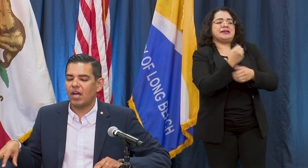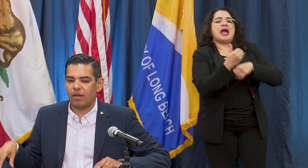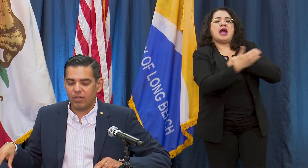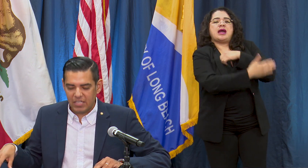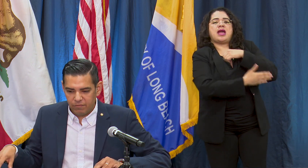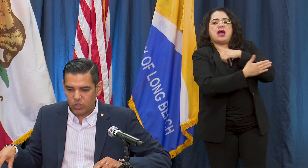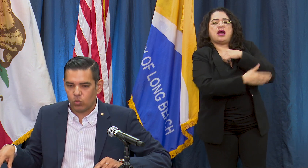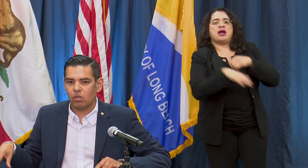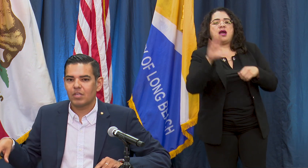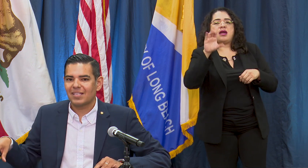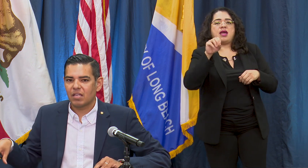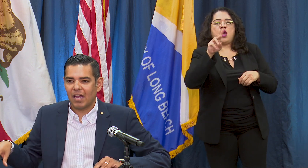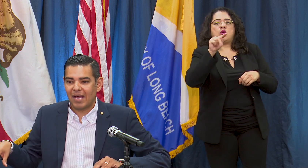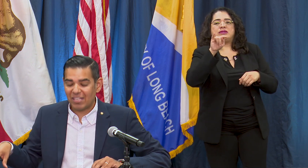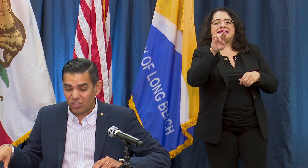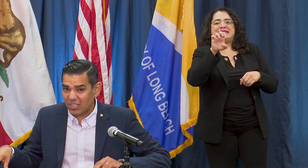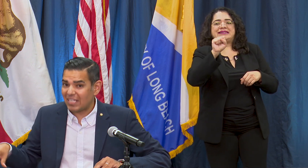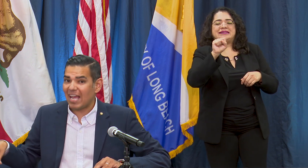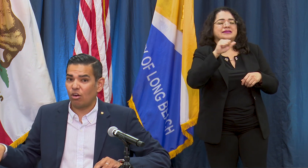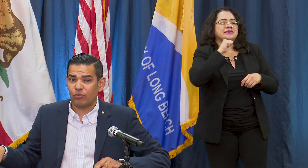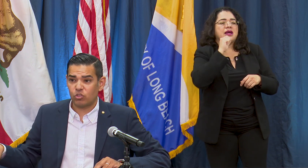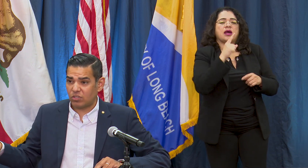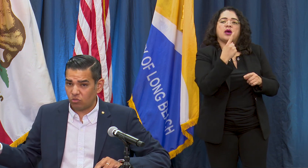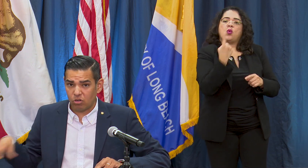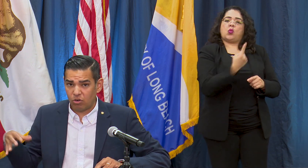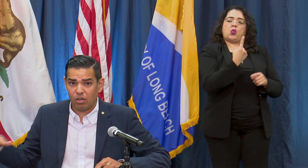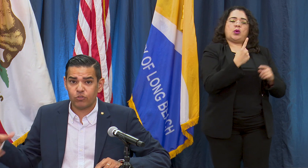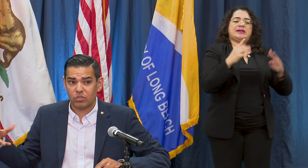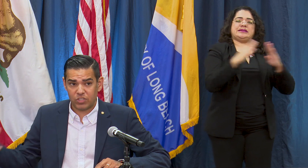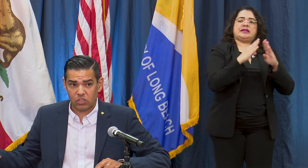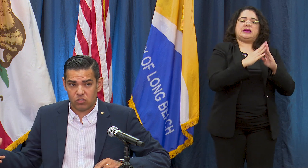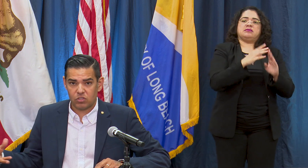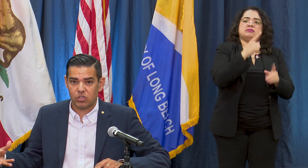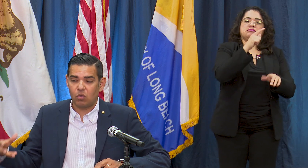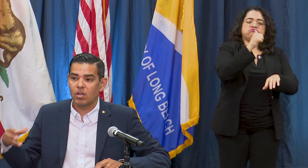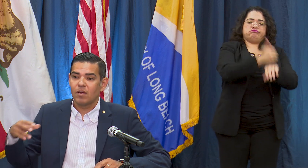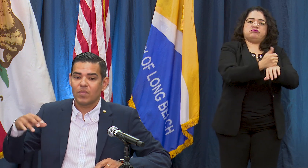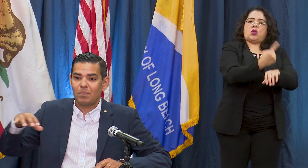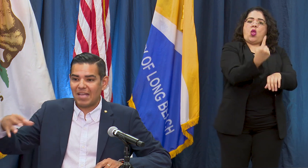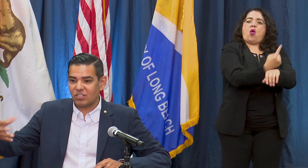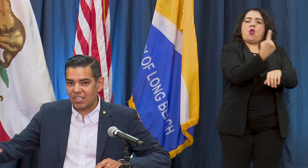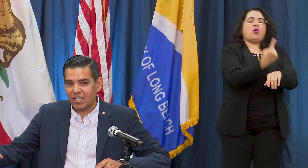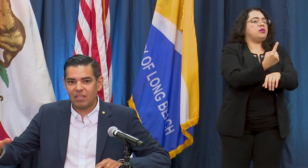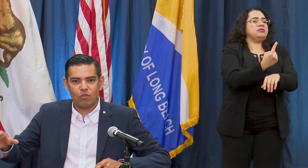individual city health jurisdictions and so Pasadena even